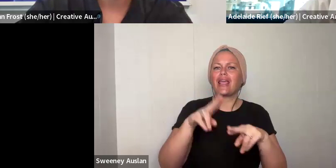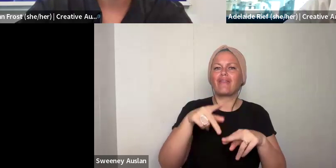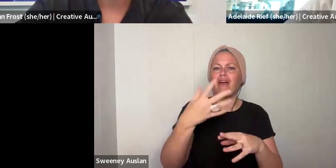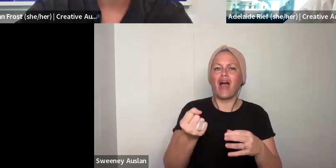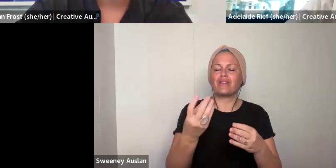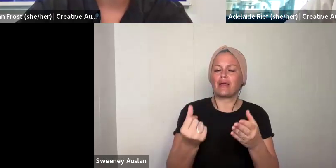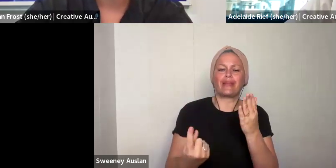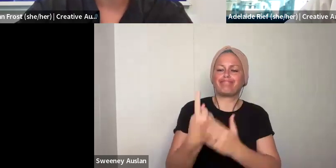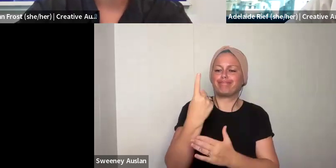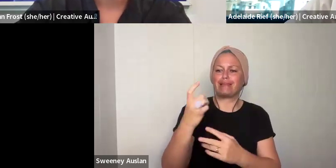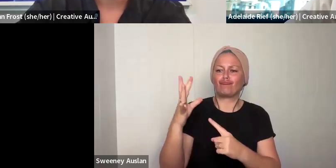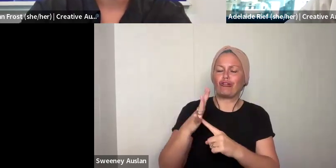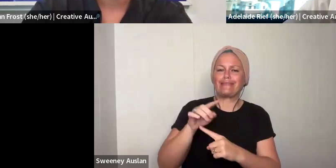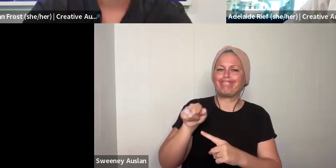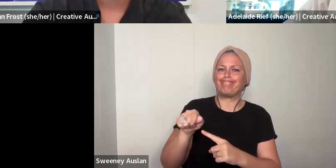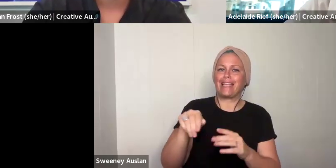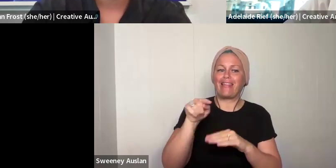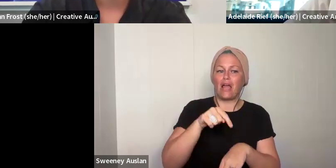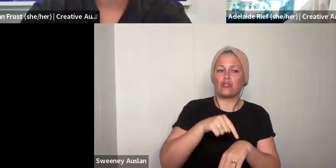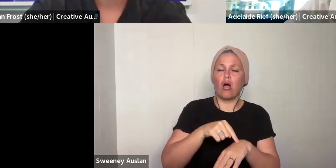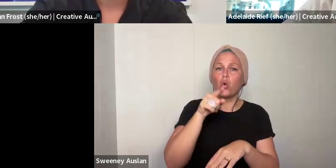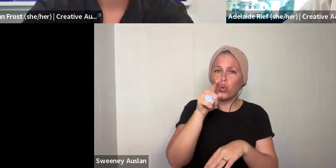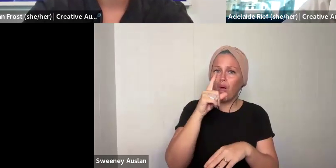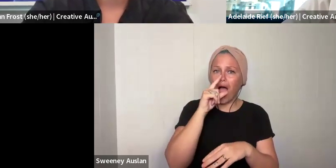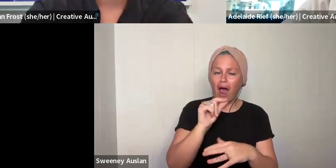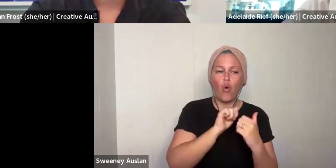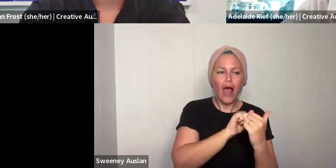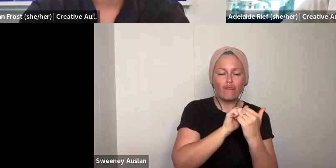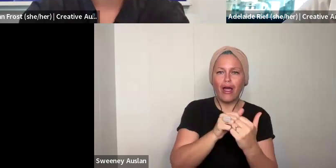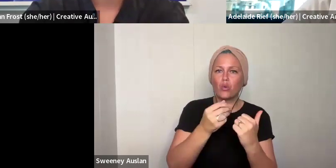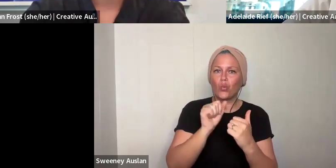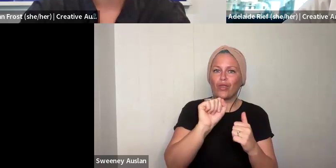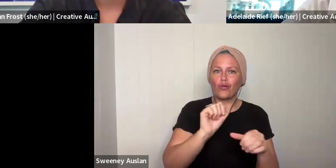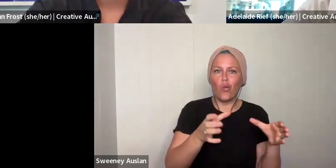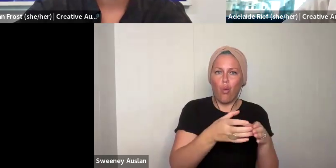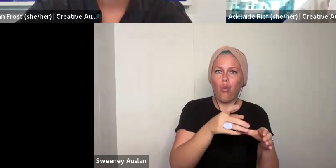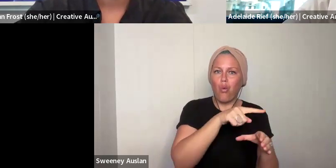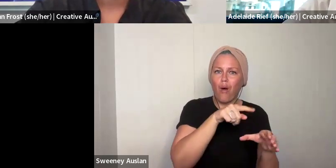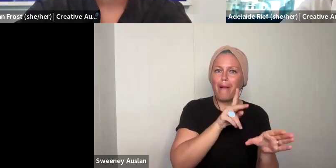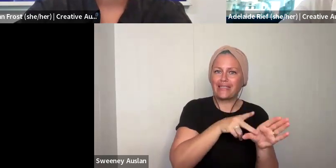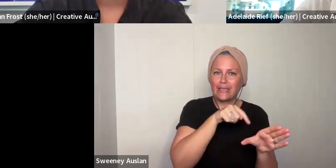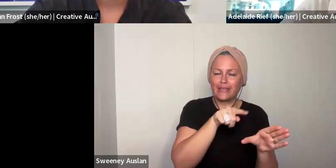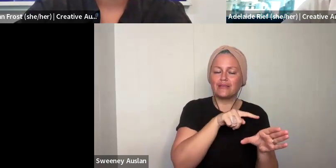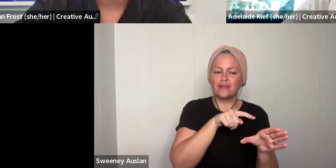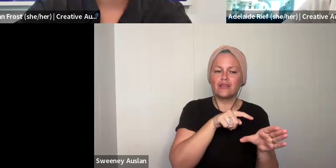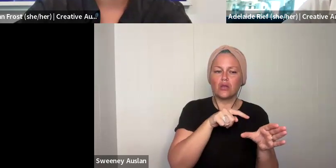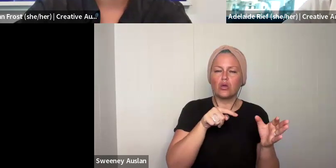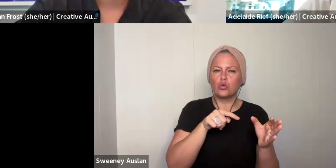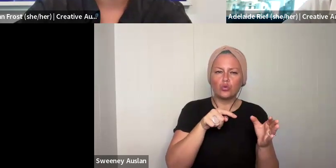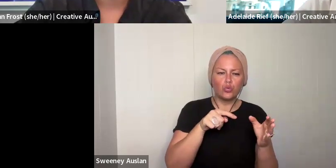have the sessions. There will be a little bit of flexibility if you have other priorities in that time. And you can work with